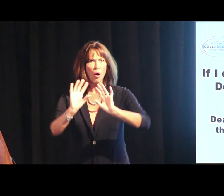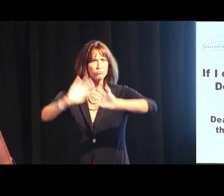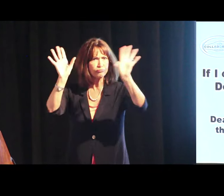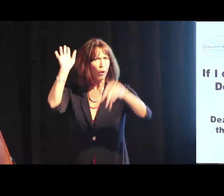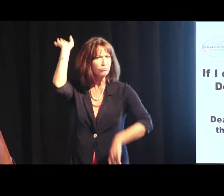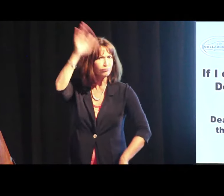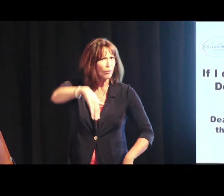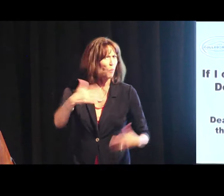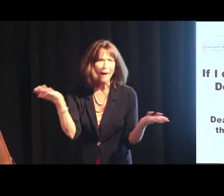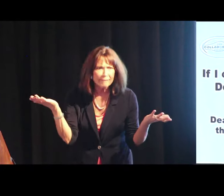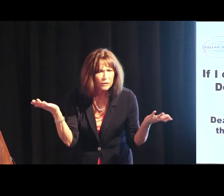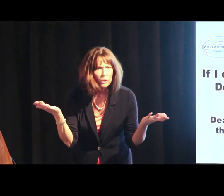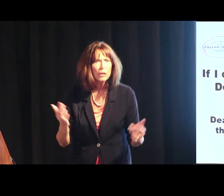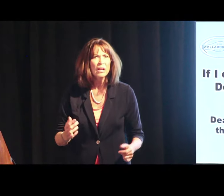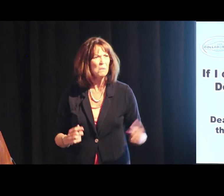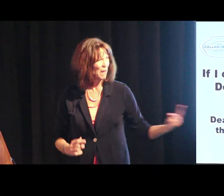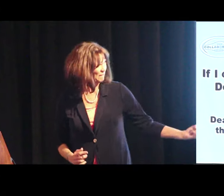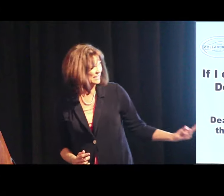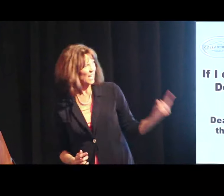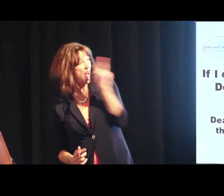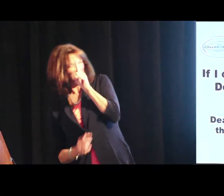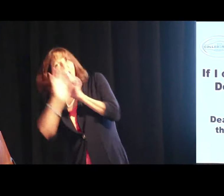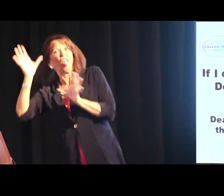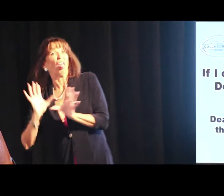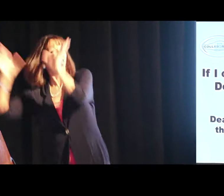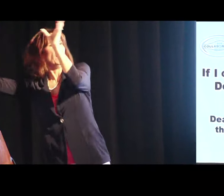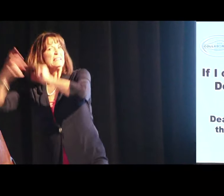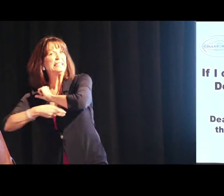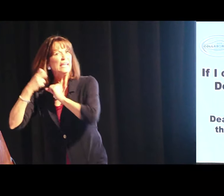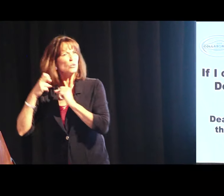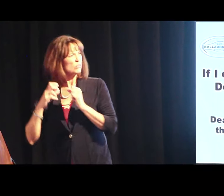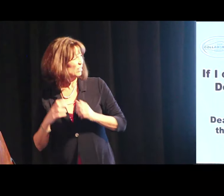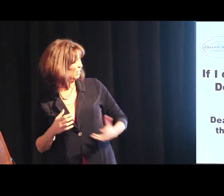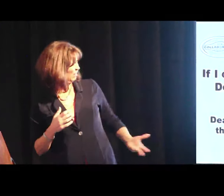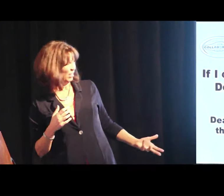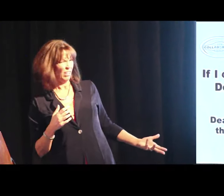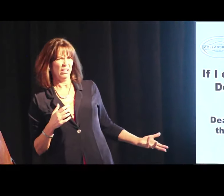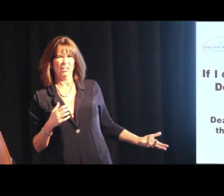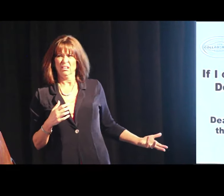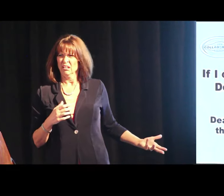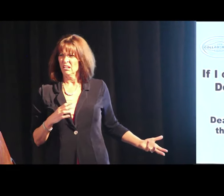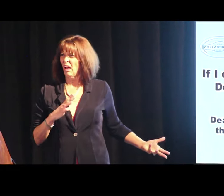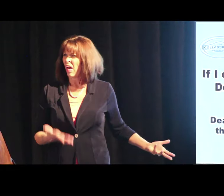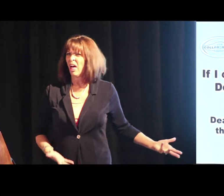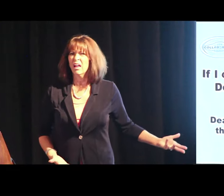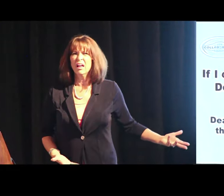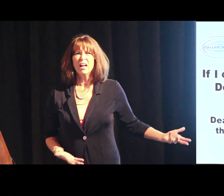somebody sets it, you spike it, whatever. But if somebody comes and bumps you out of the way to steal your shot,